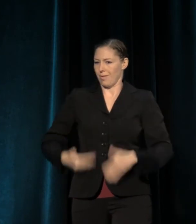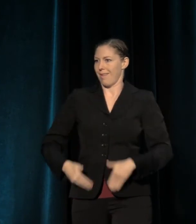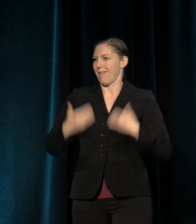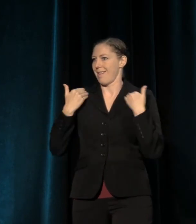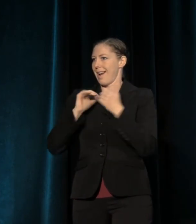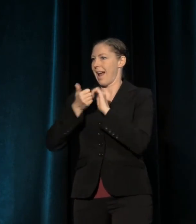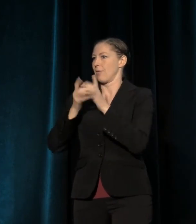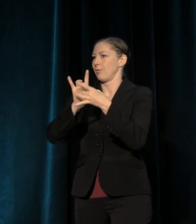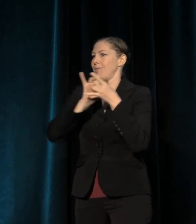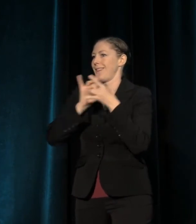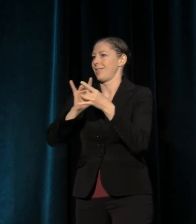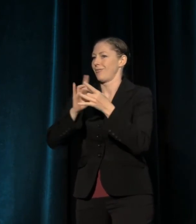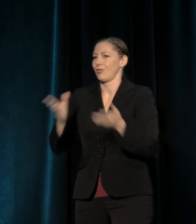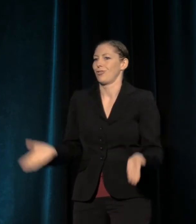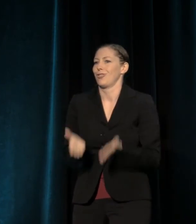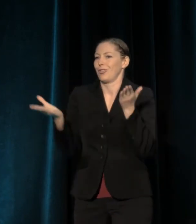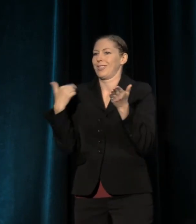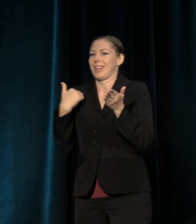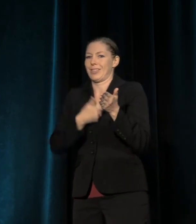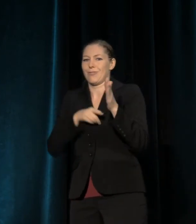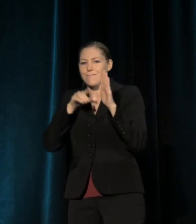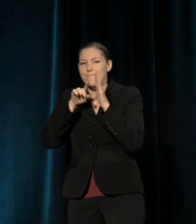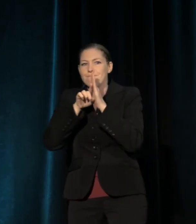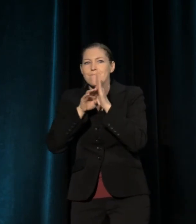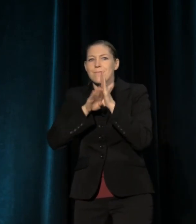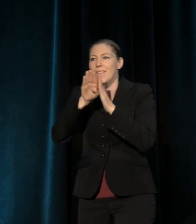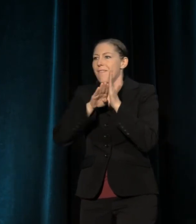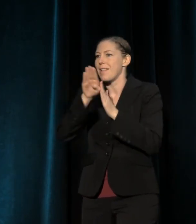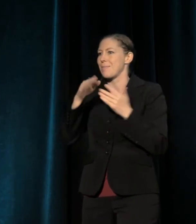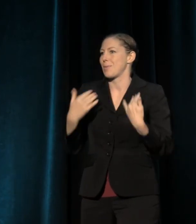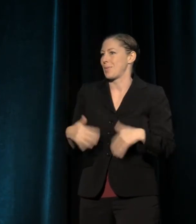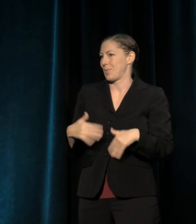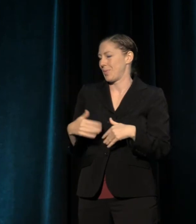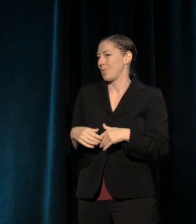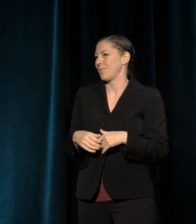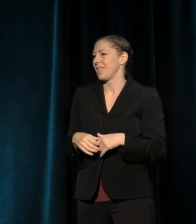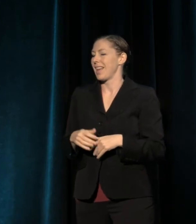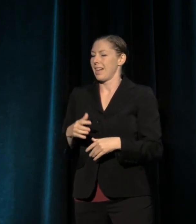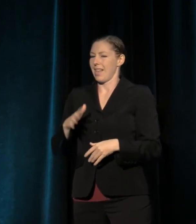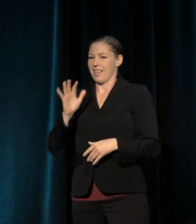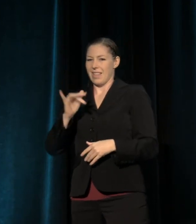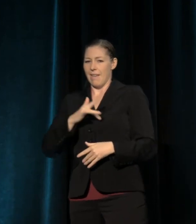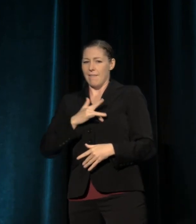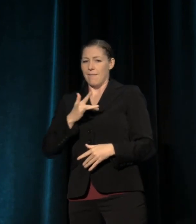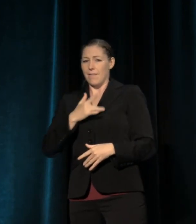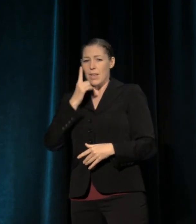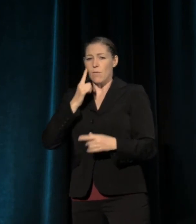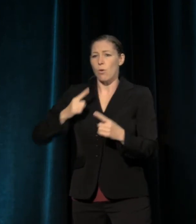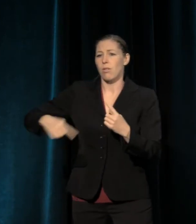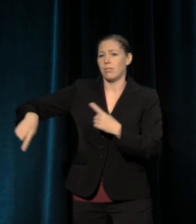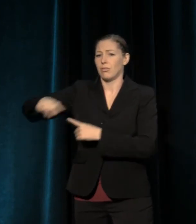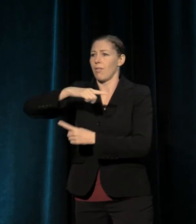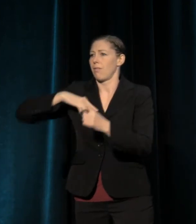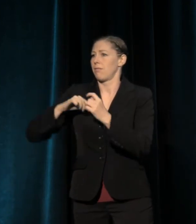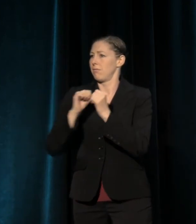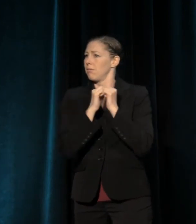She urges us to move beyond feeling empathy into acting towards mutuality.